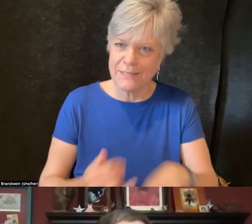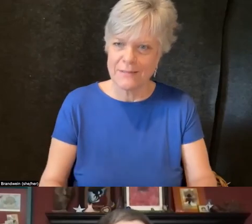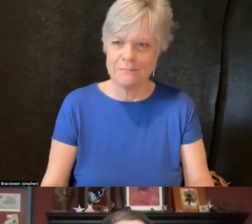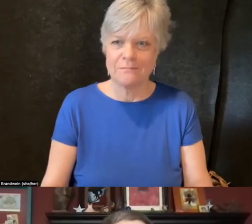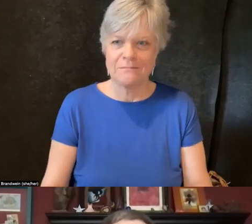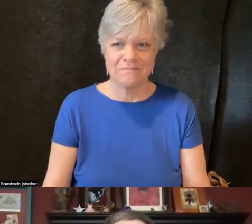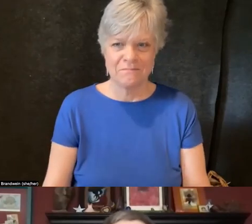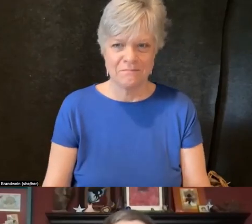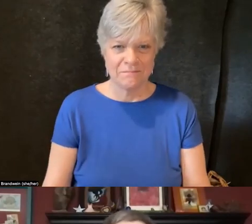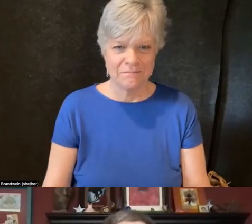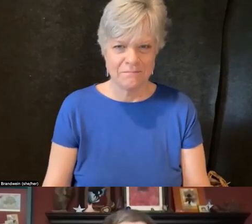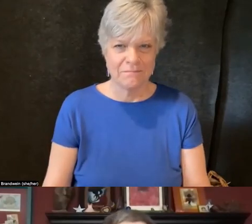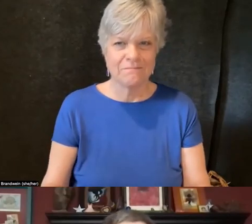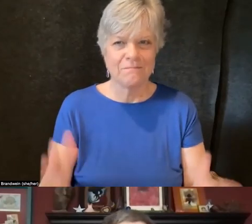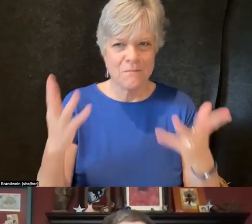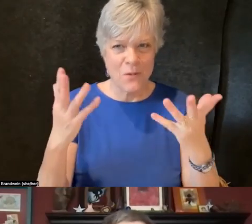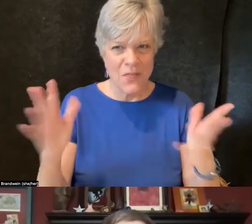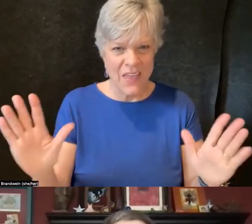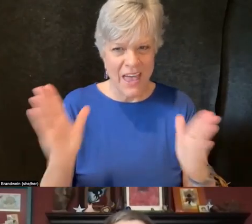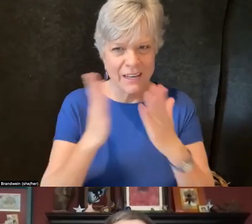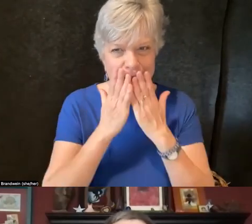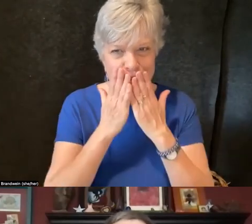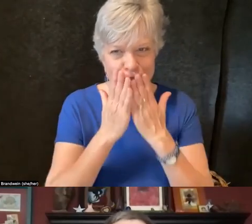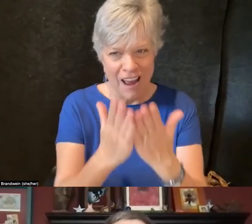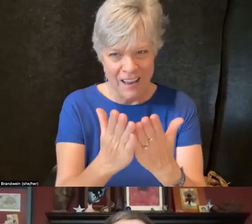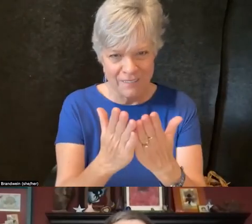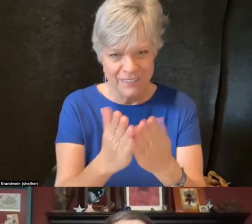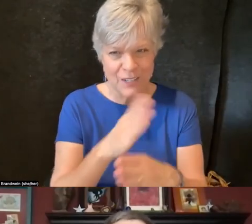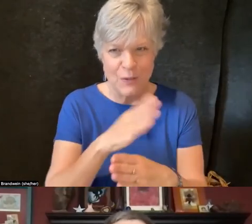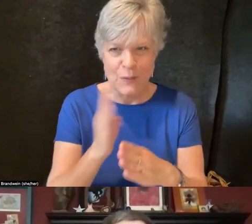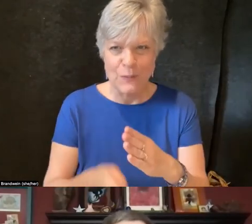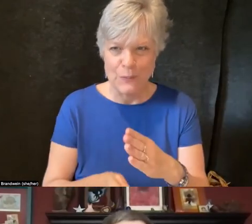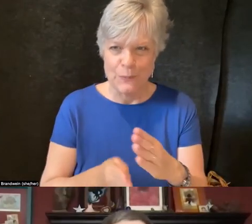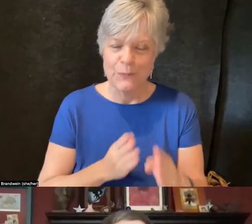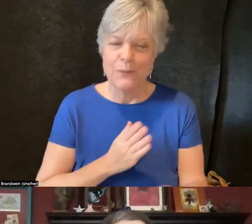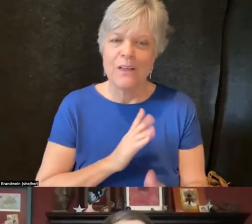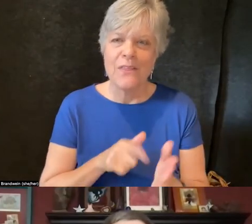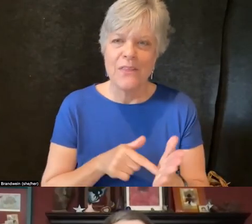And with that, I gratefully conclude this part of my talk.